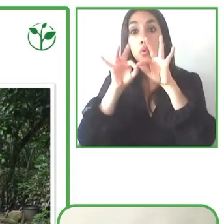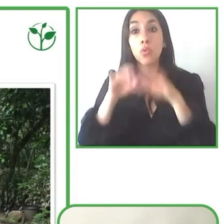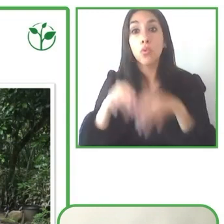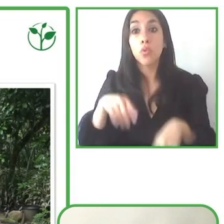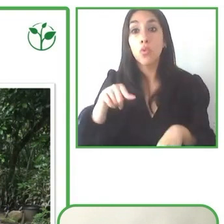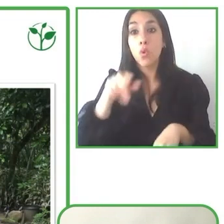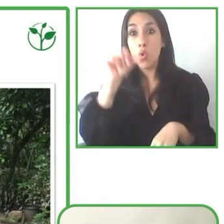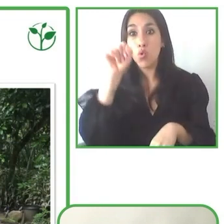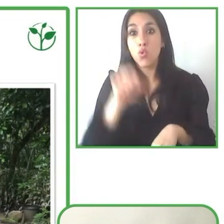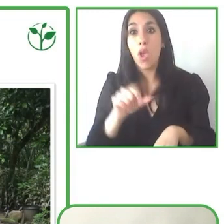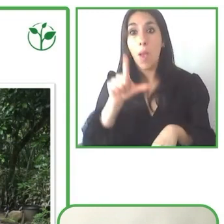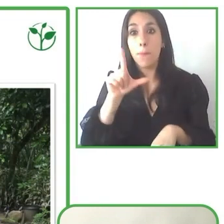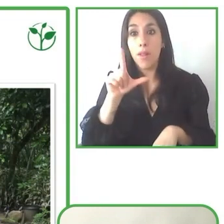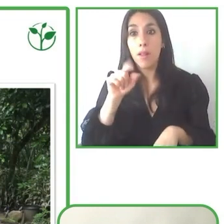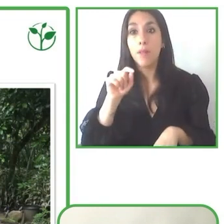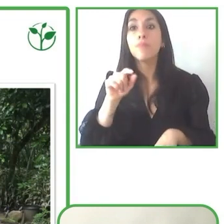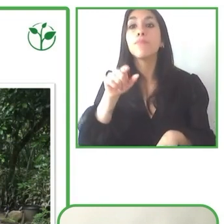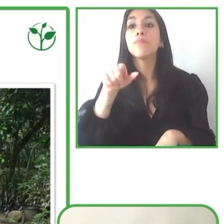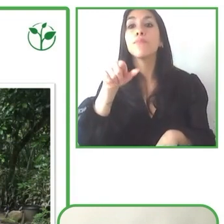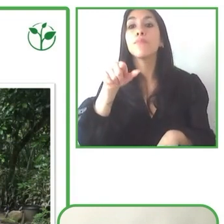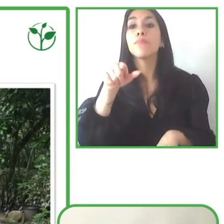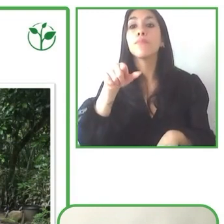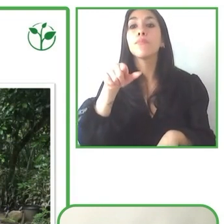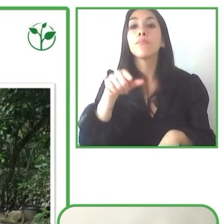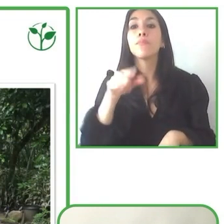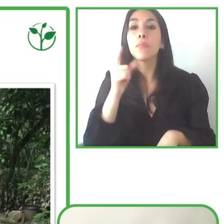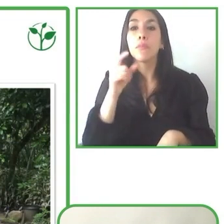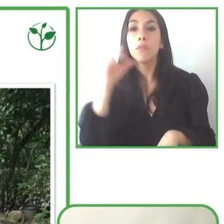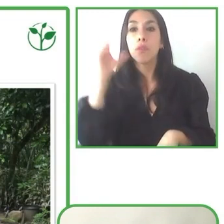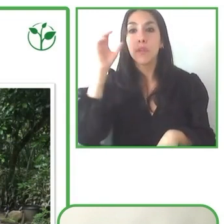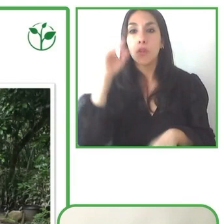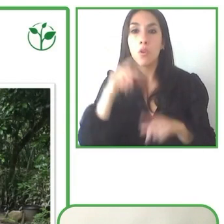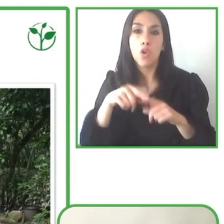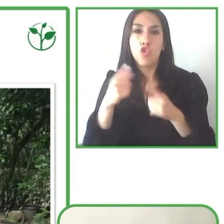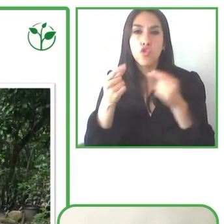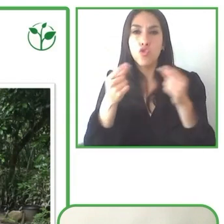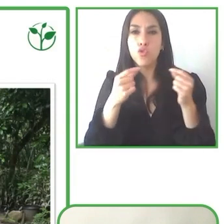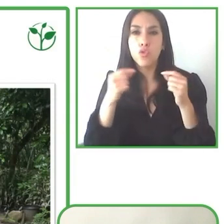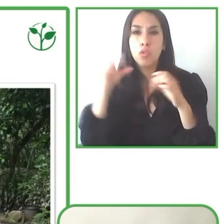we look to provide short, medium and long term accessible solutions.